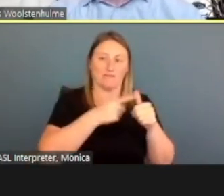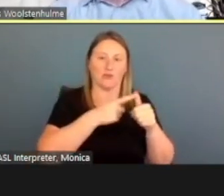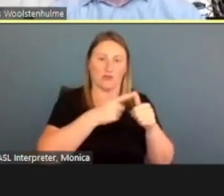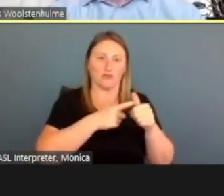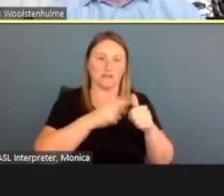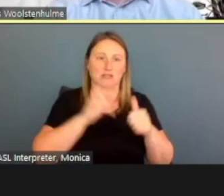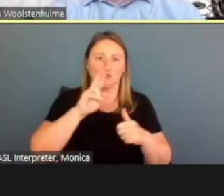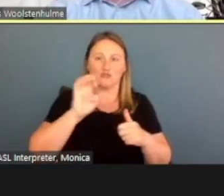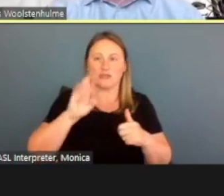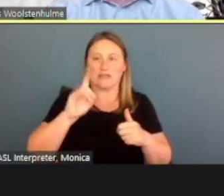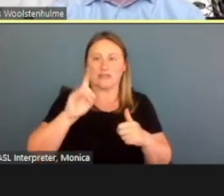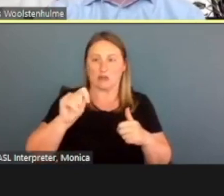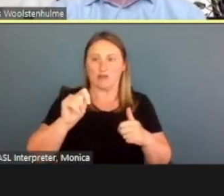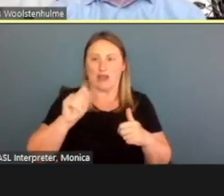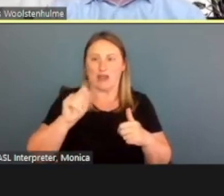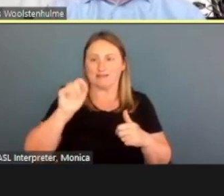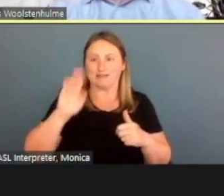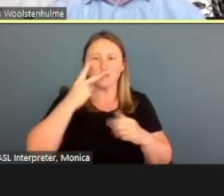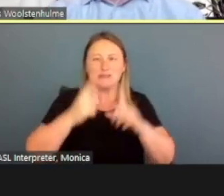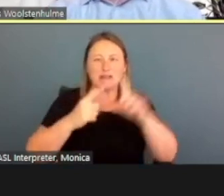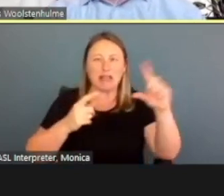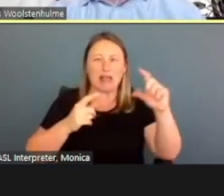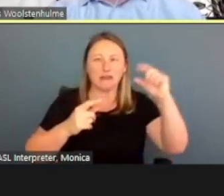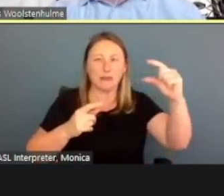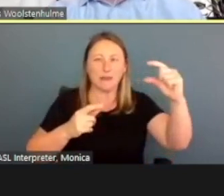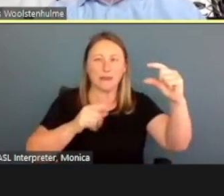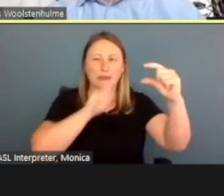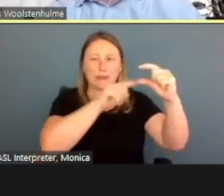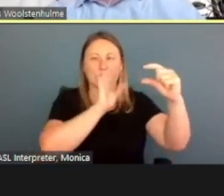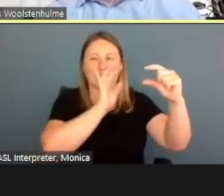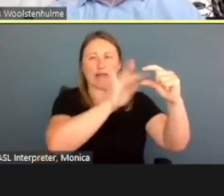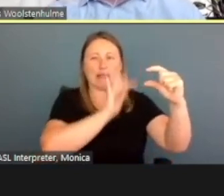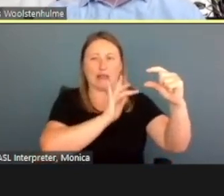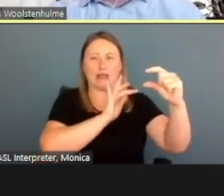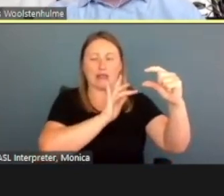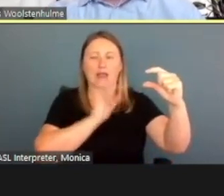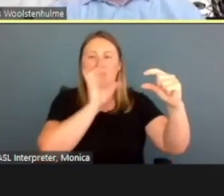or this tab that's open on the far left as that is where they will ultimately log in.